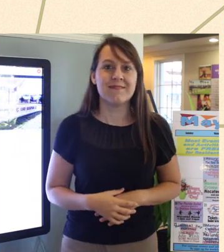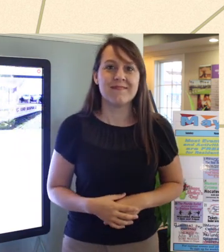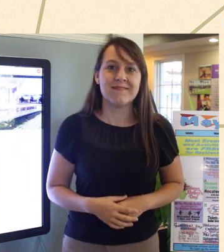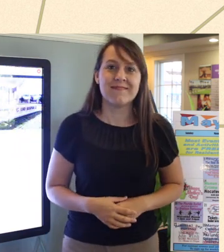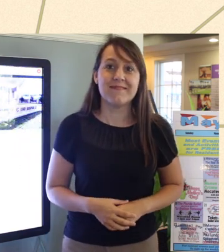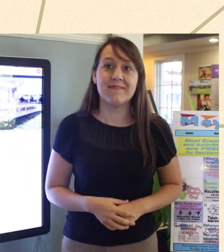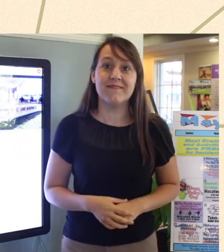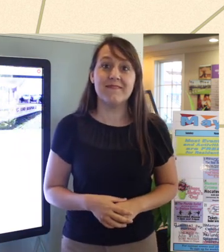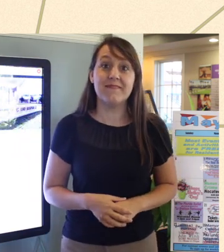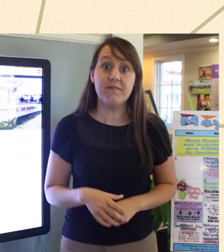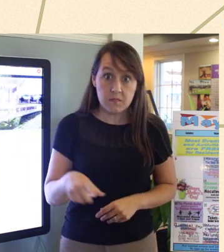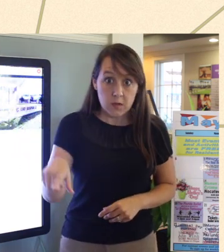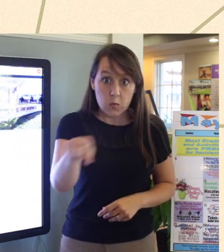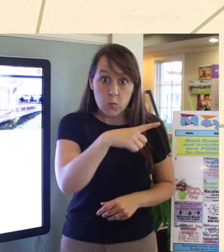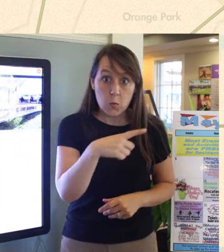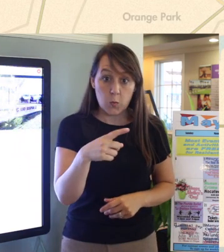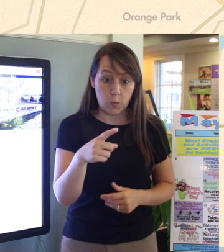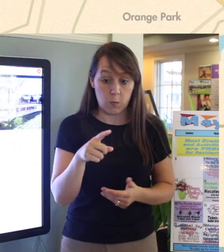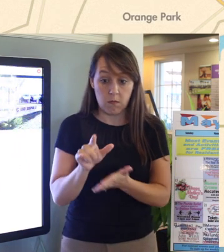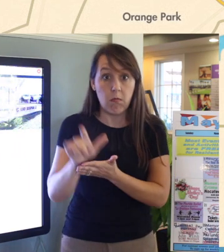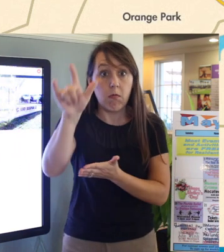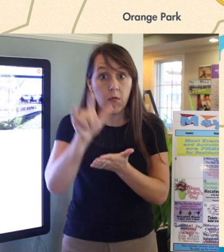If you're going to be doing any traveling,